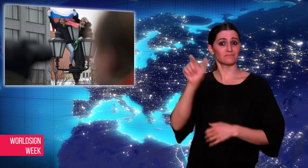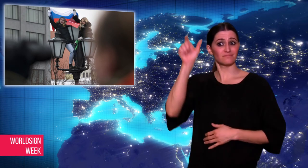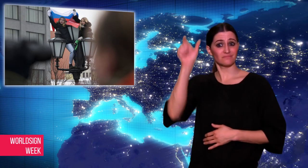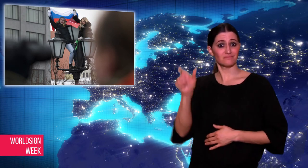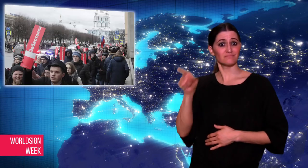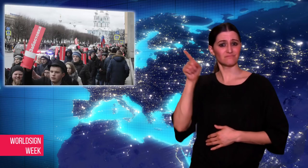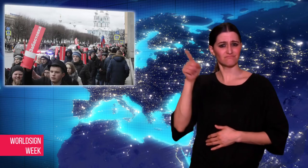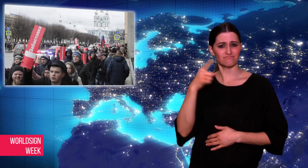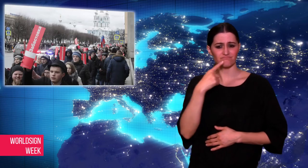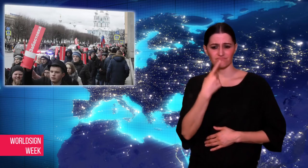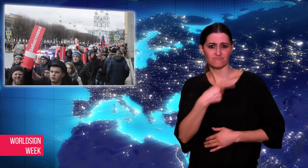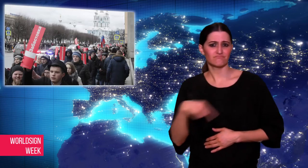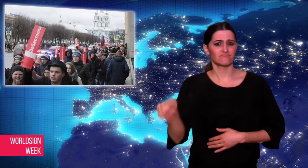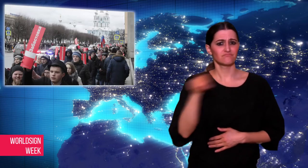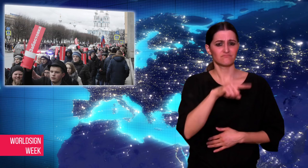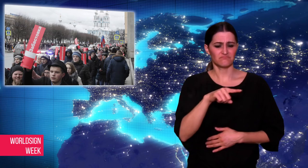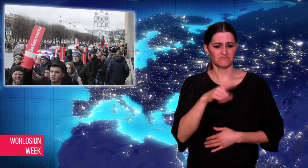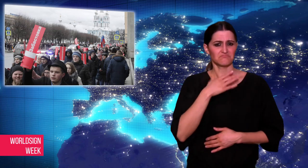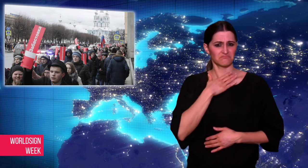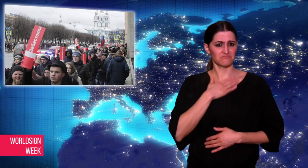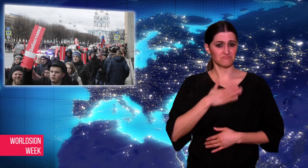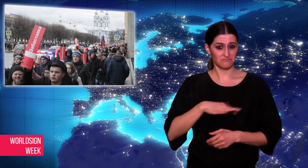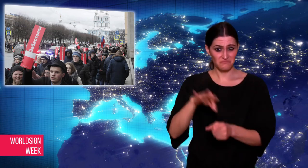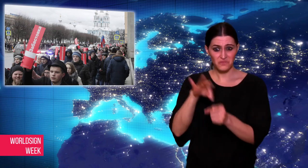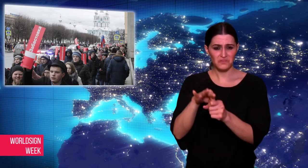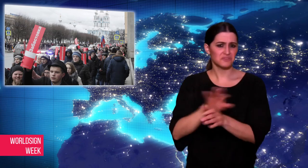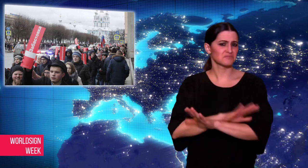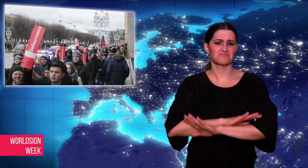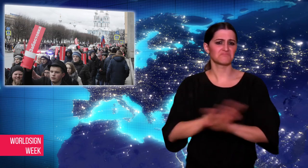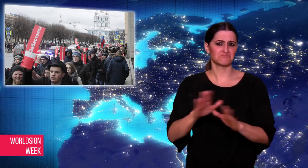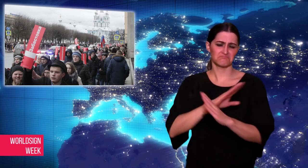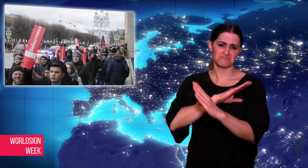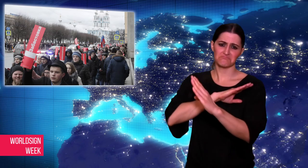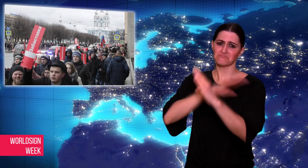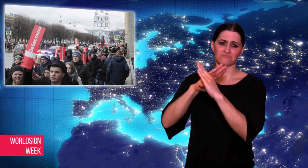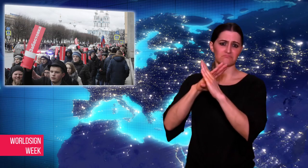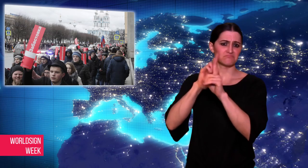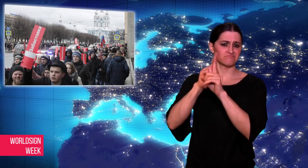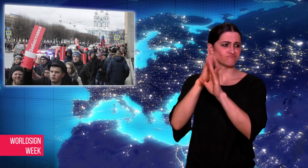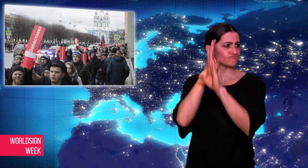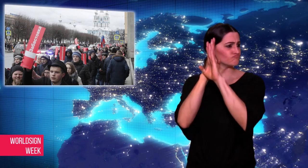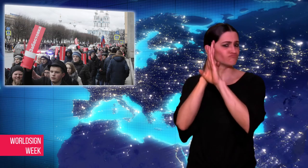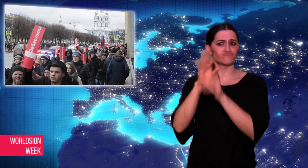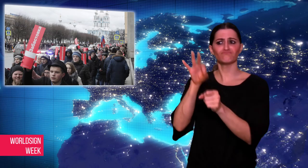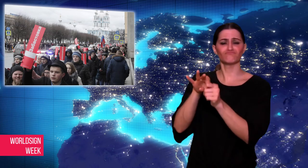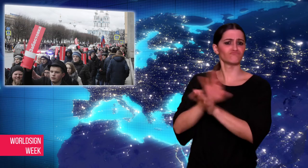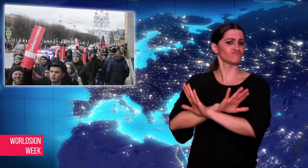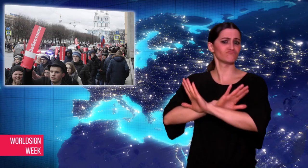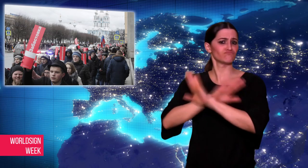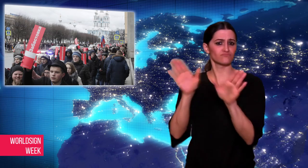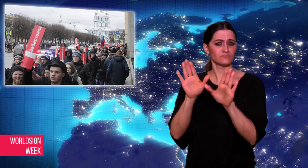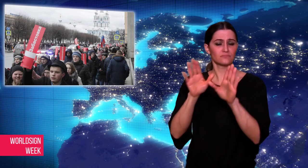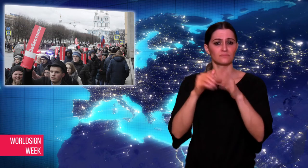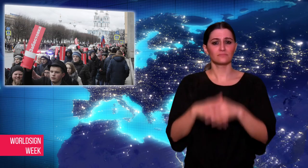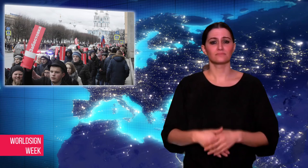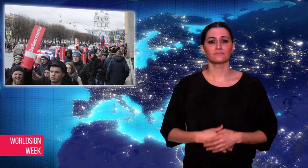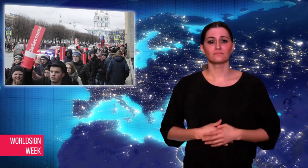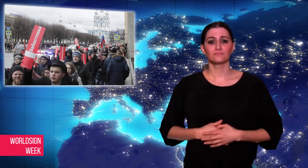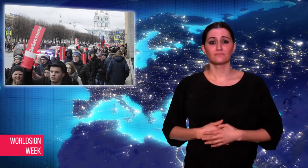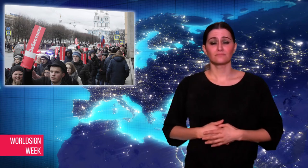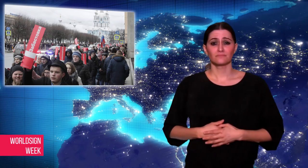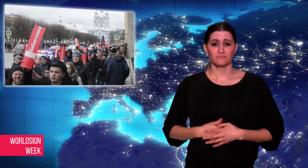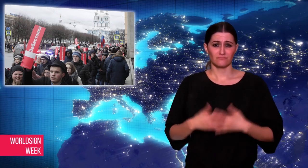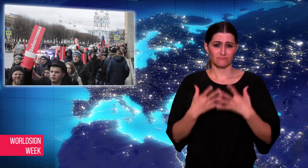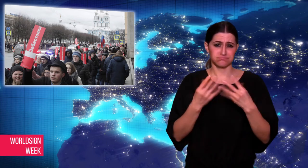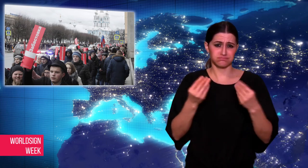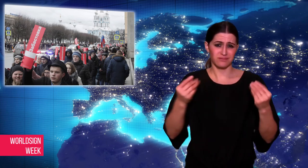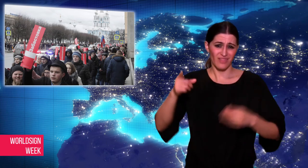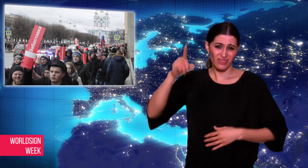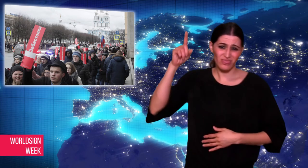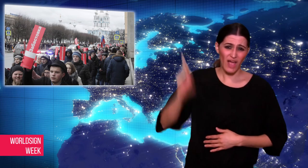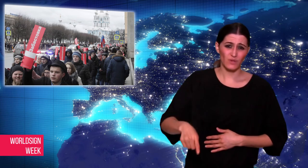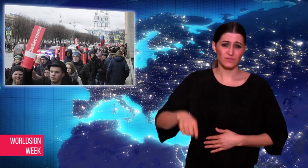was supported by thousands of Russians